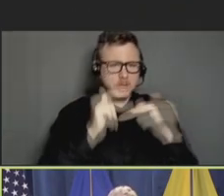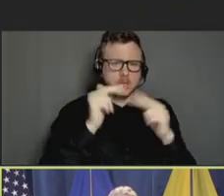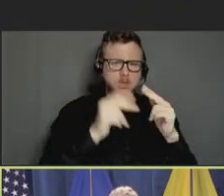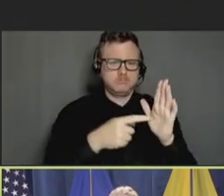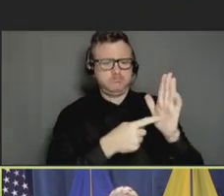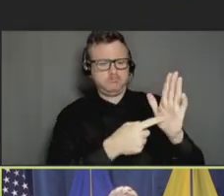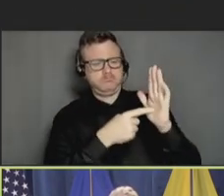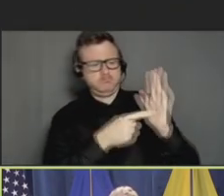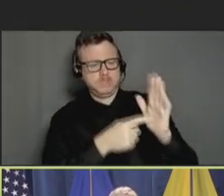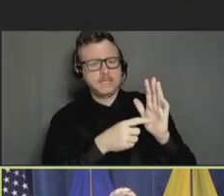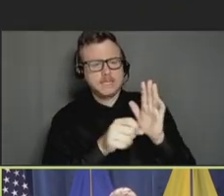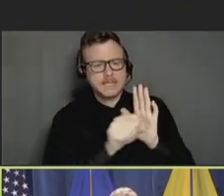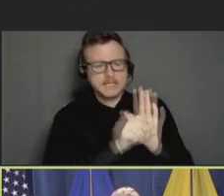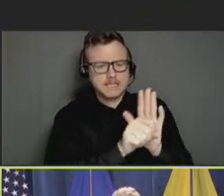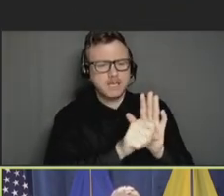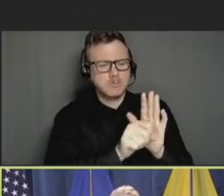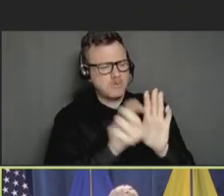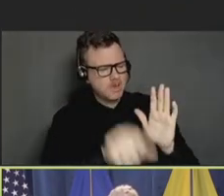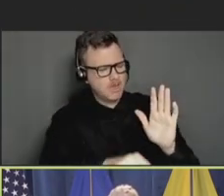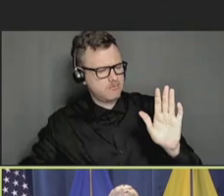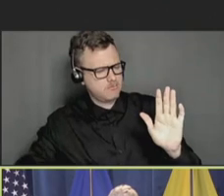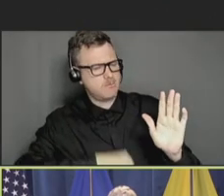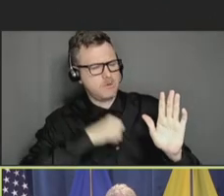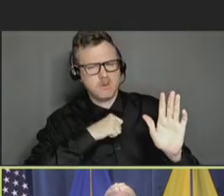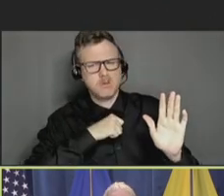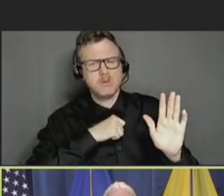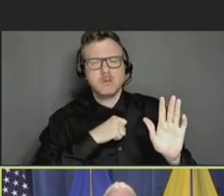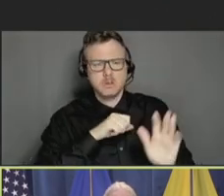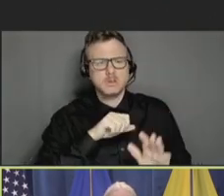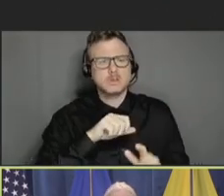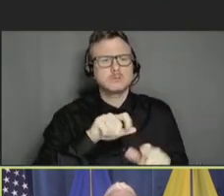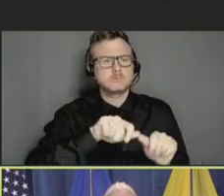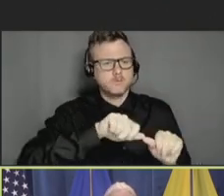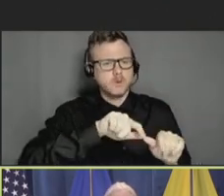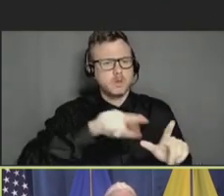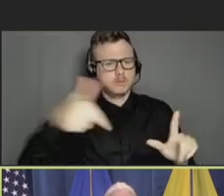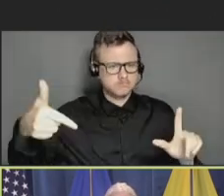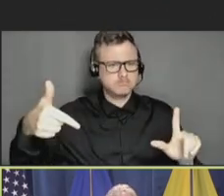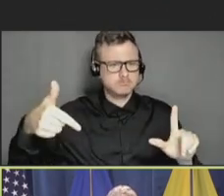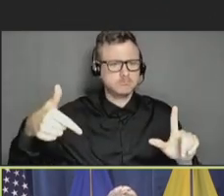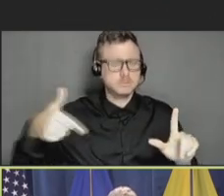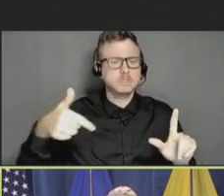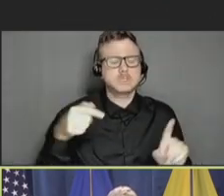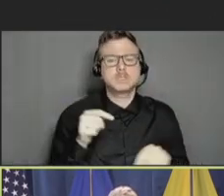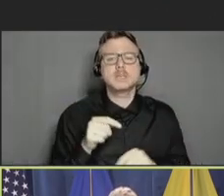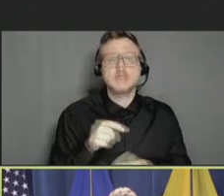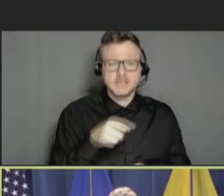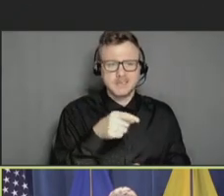community to be proud of themselves. It also denotes that the LGBTQI + community is supported,